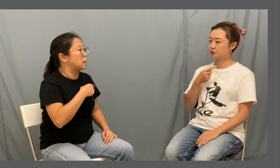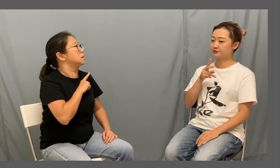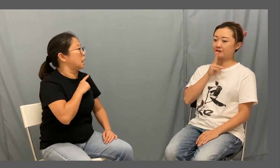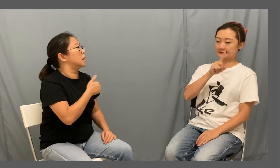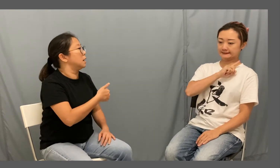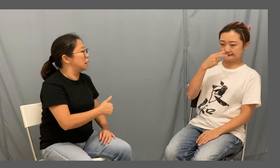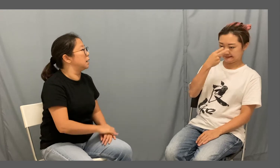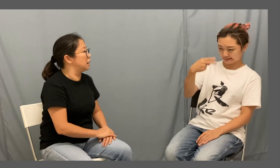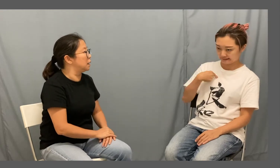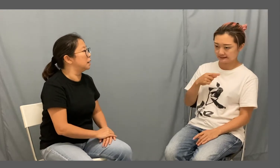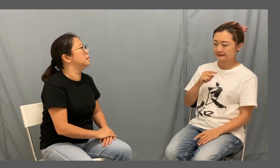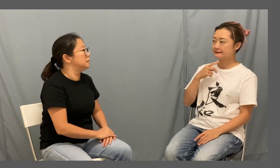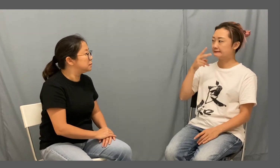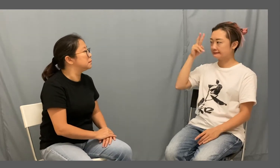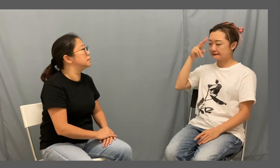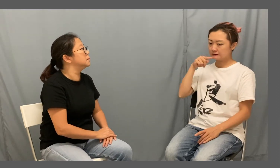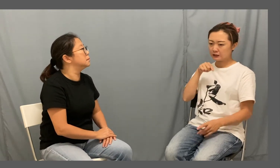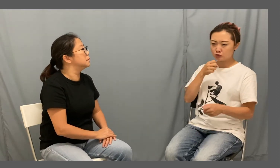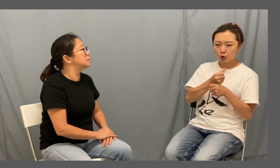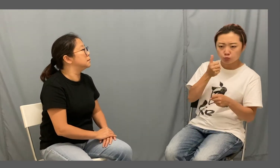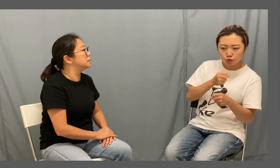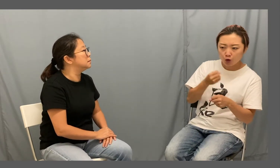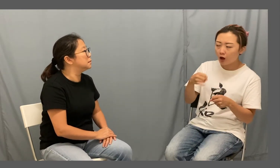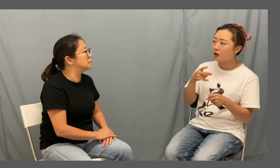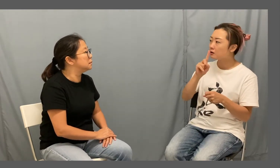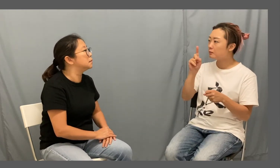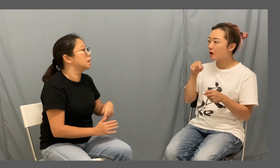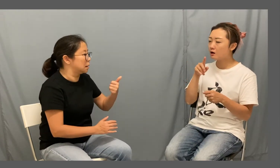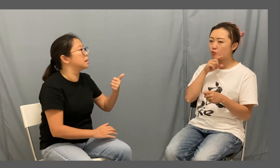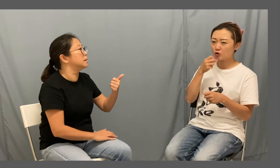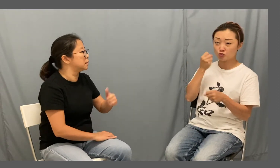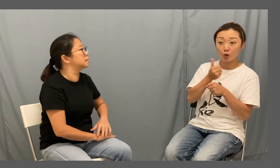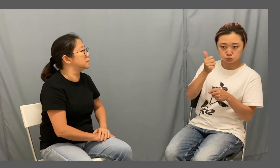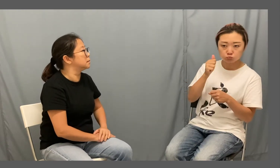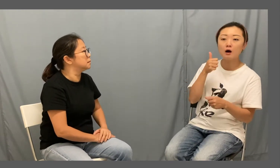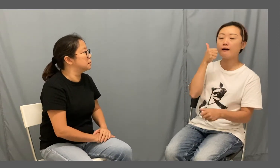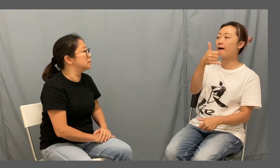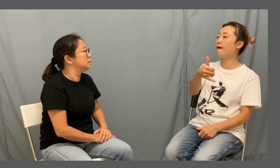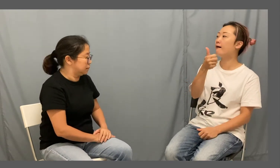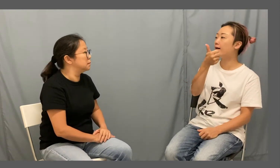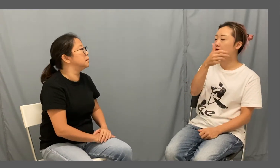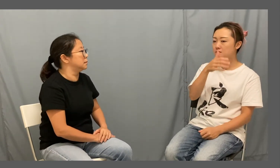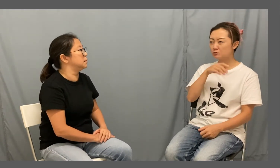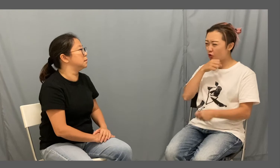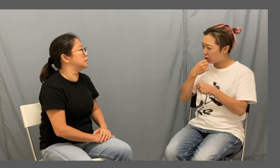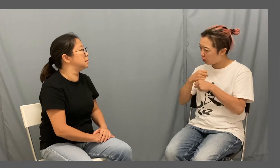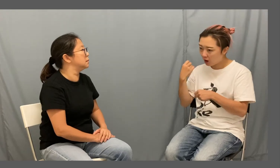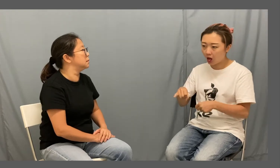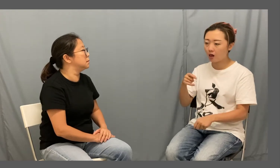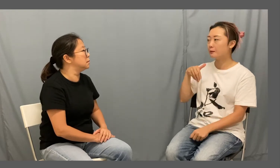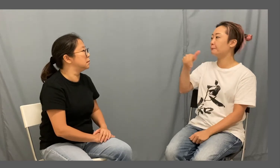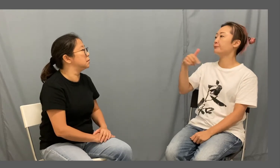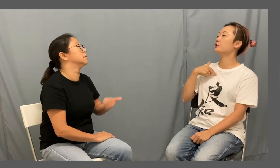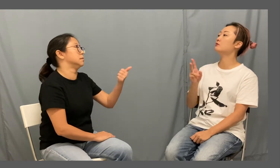knowing our can's and can'ts do what we can do refuse to do what we can't do